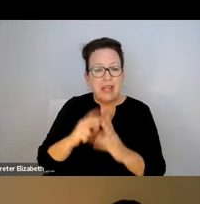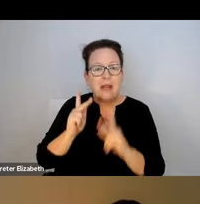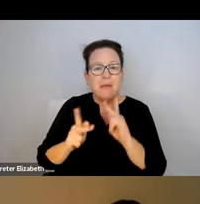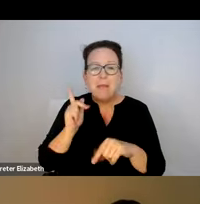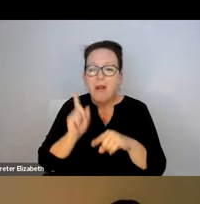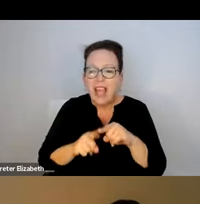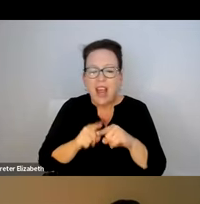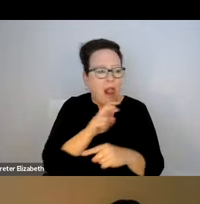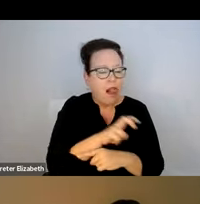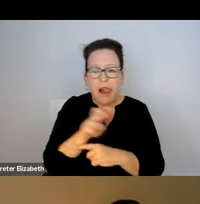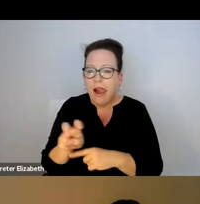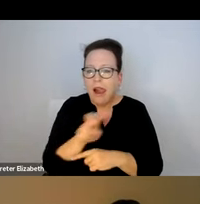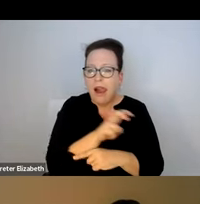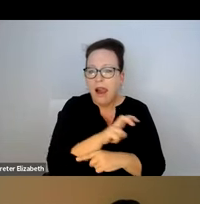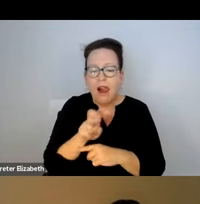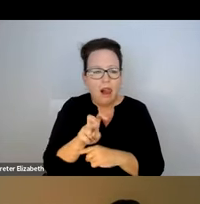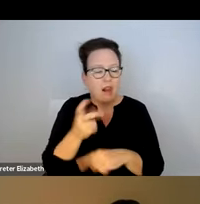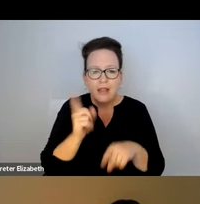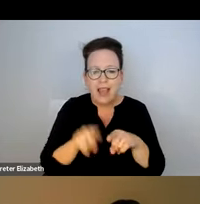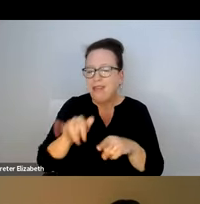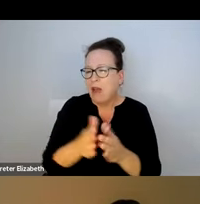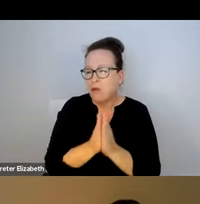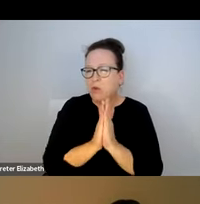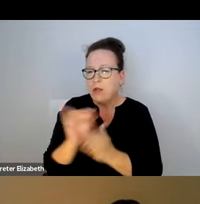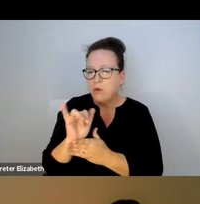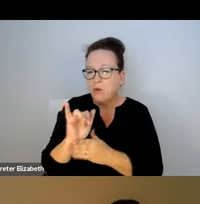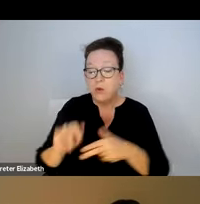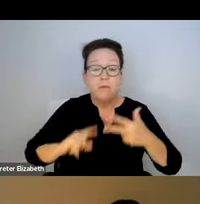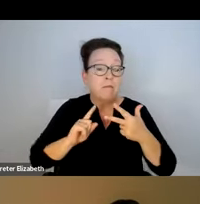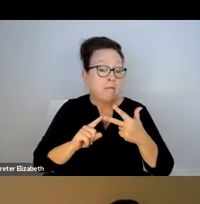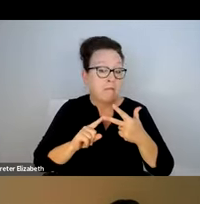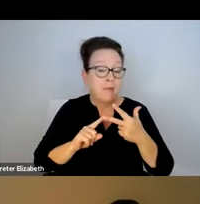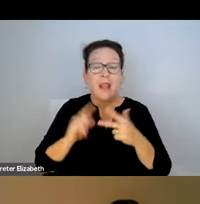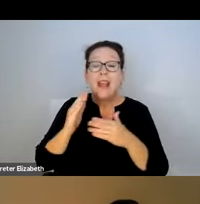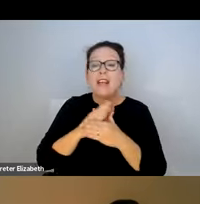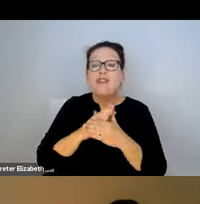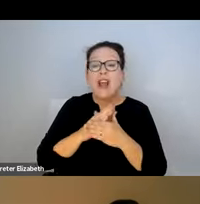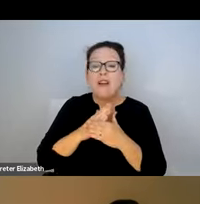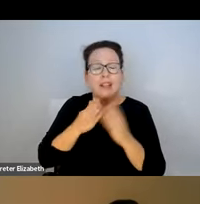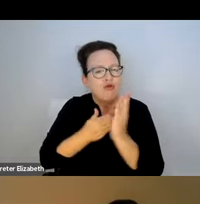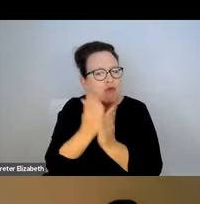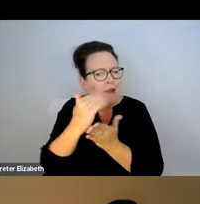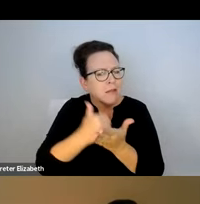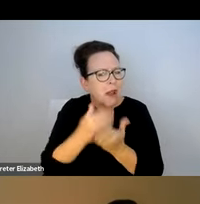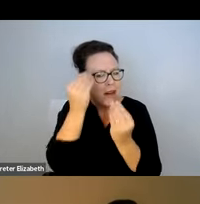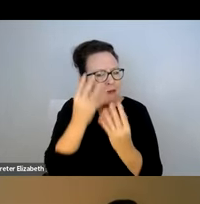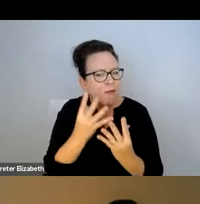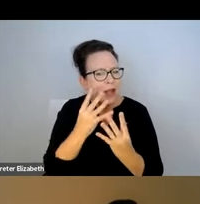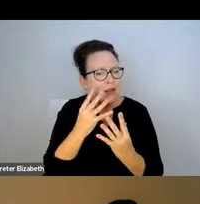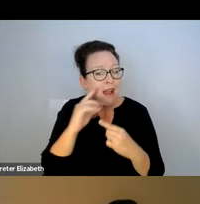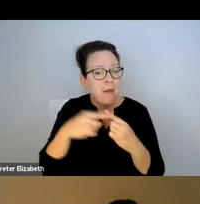DEACTIVATION BETWEEN UBER AND LYFT PLATFORMS SO PEOPLE CAN'T BOUNCE BACK AND FORTH TO ONE TO THE OTHER. IT WAS REQUESTED.